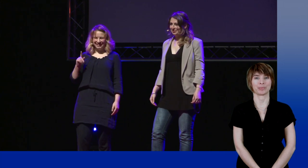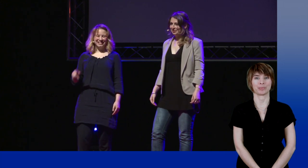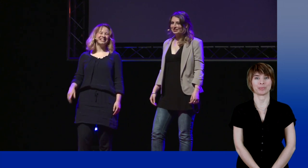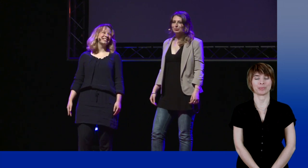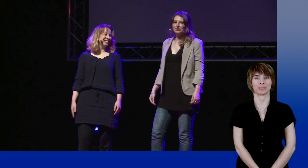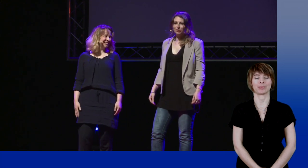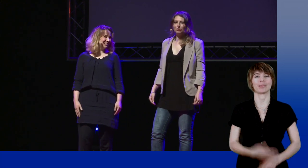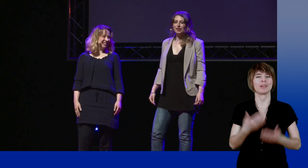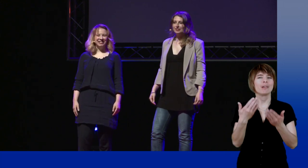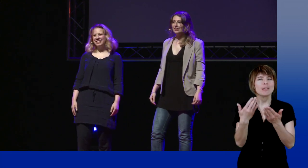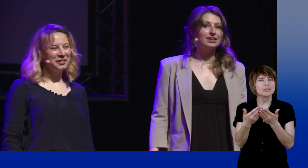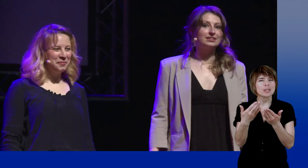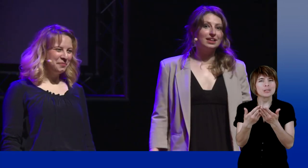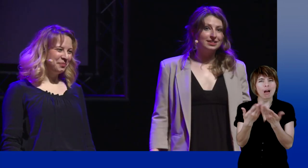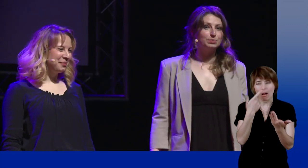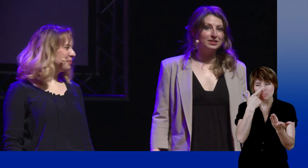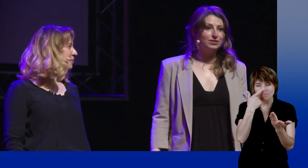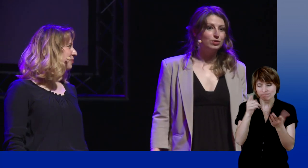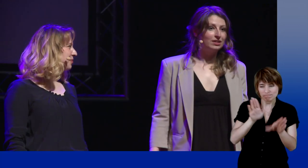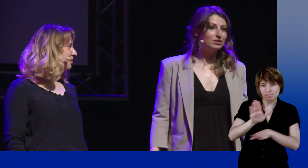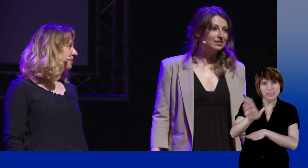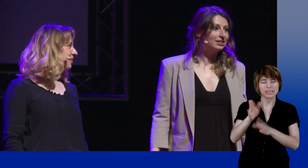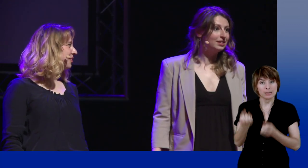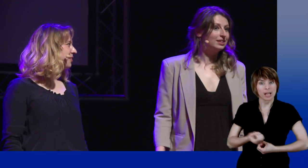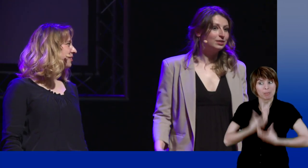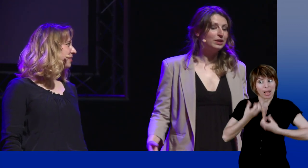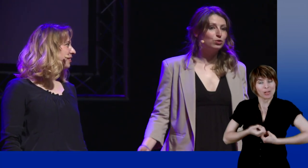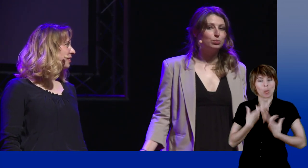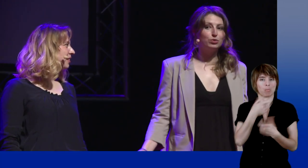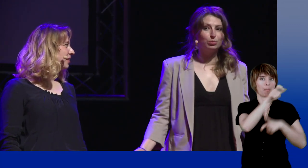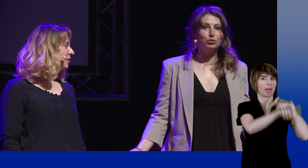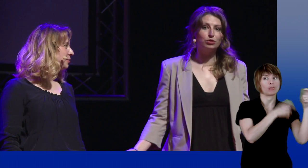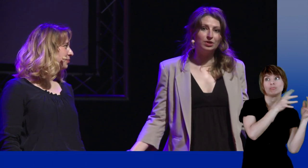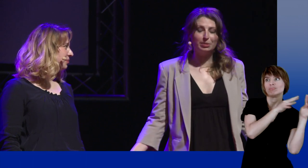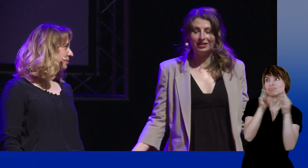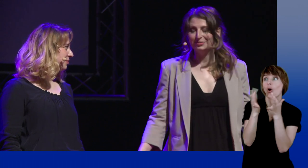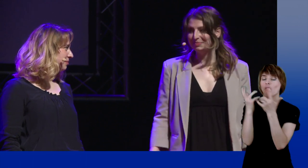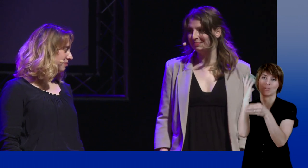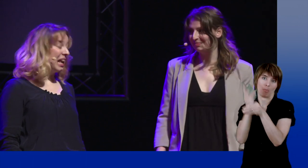This expressive caracteristic of sign language may explain why more and more people learn it.